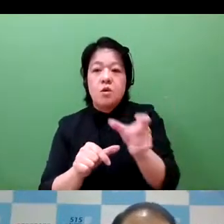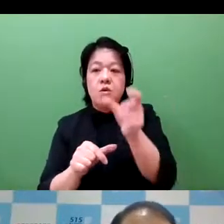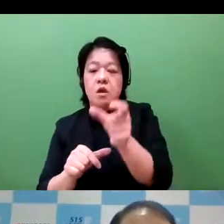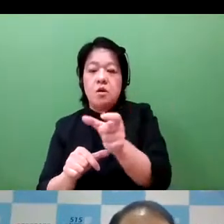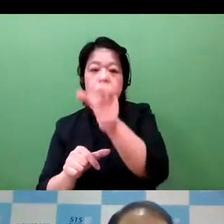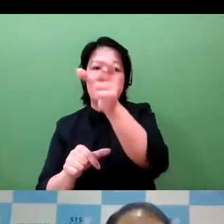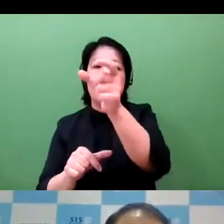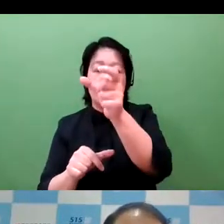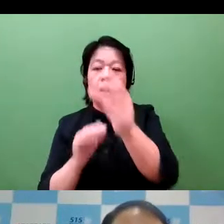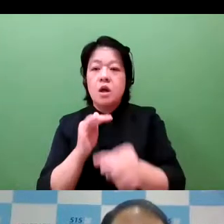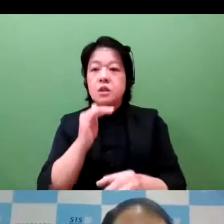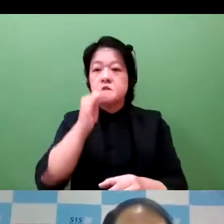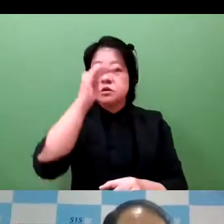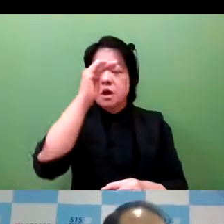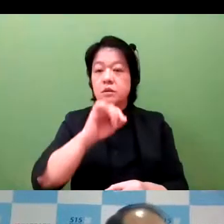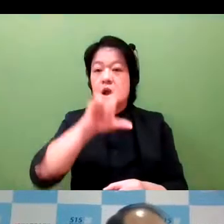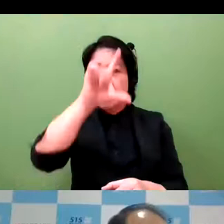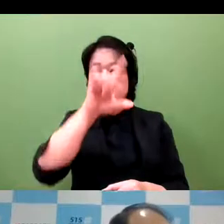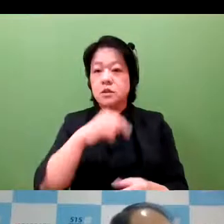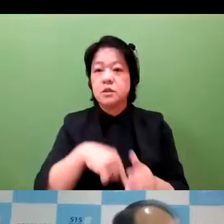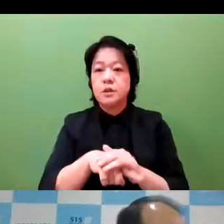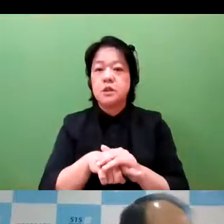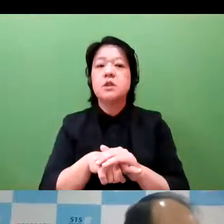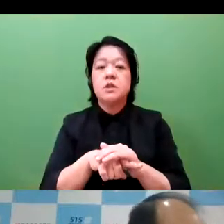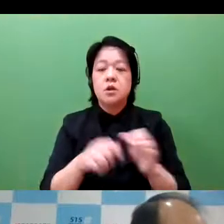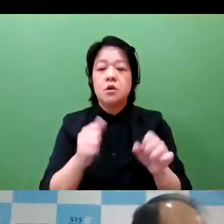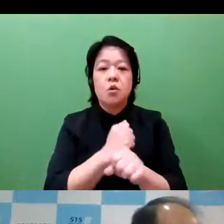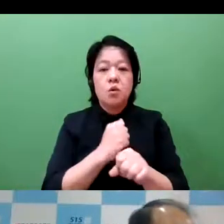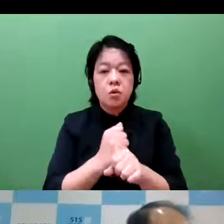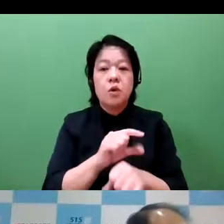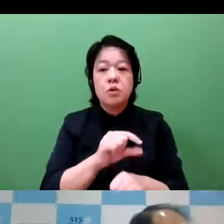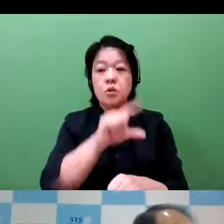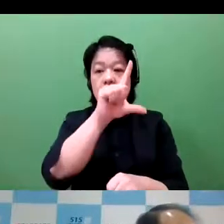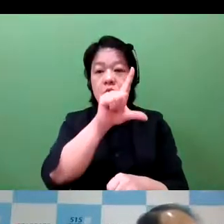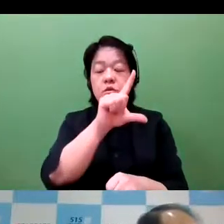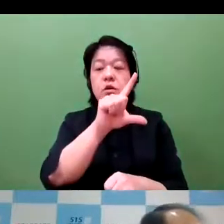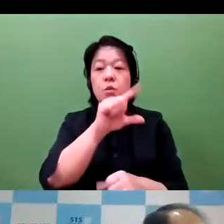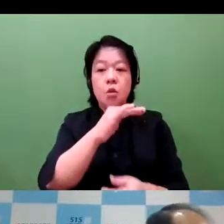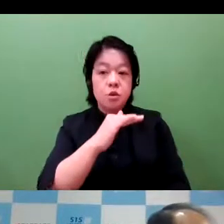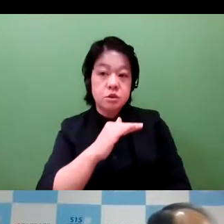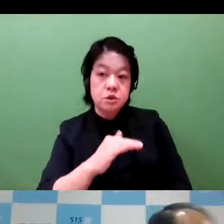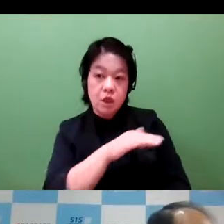And we can see there is a growth. So in terms of the effective growth rate,